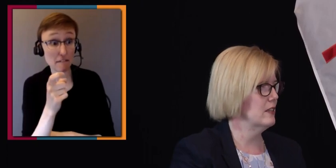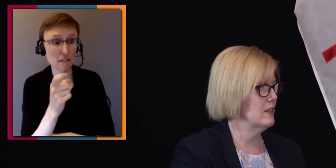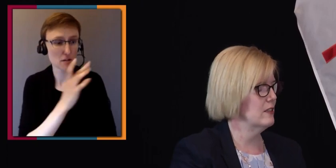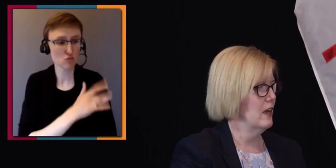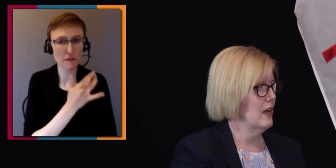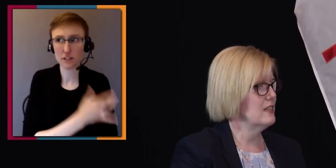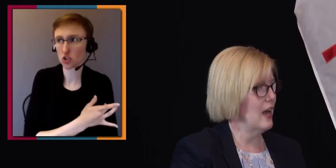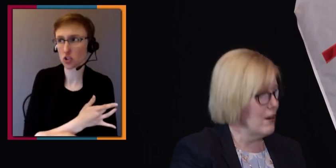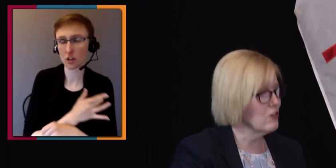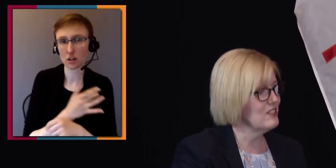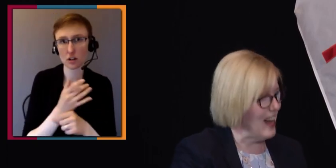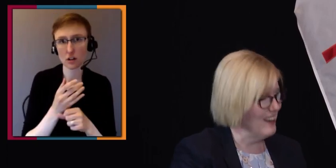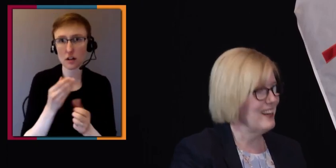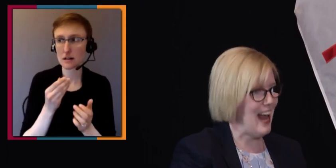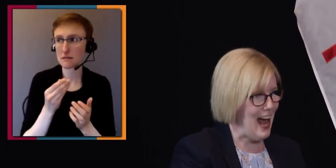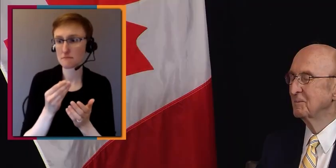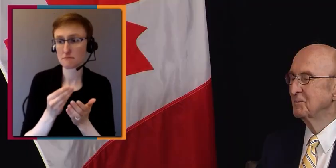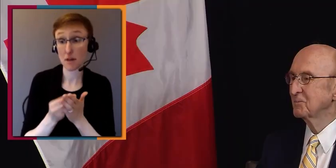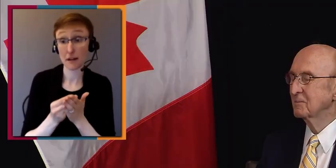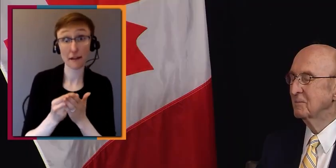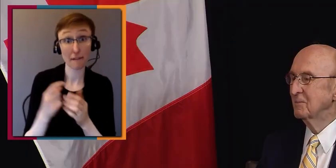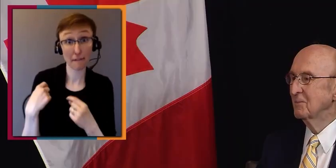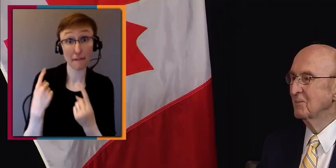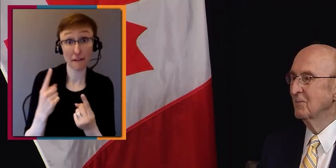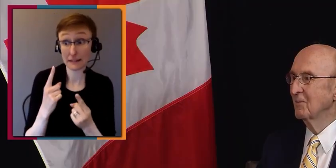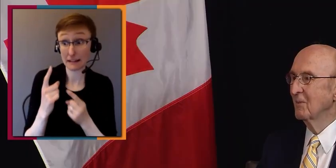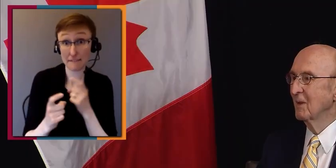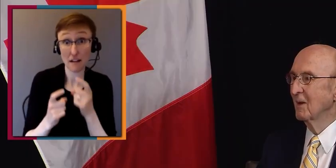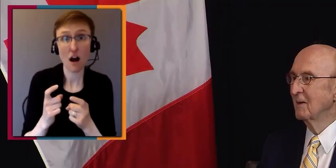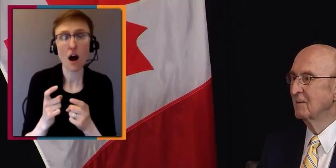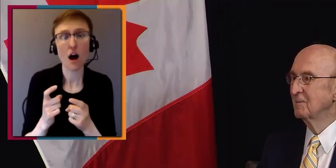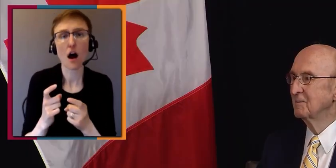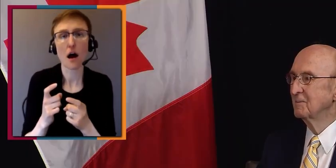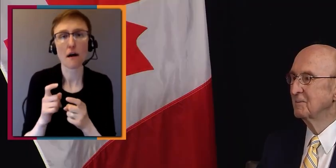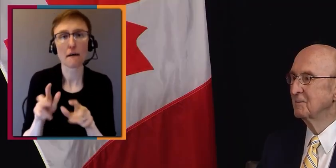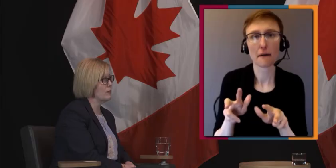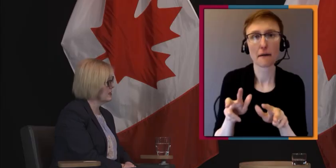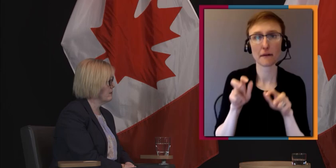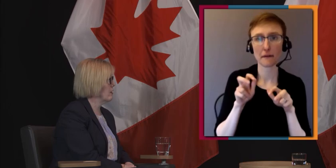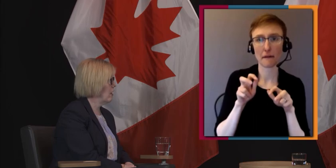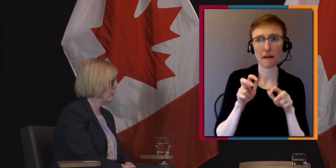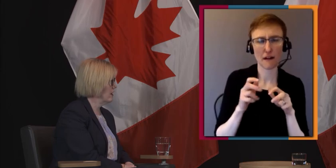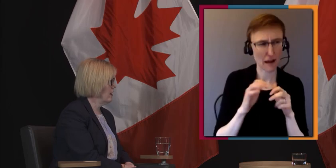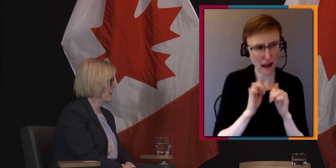is understanding how we will negotiate with the provinces to ensure that everybody is better off.